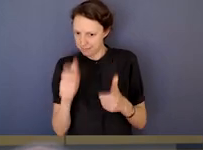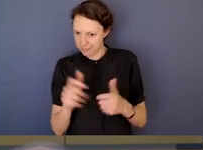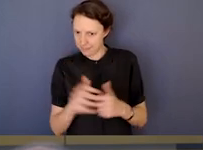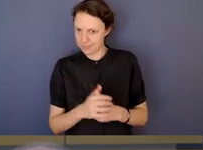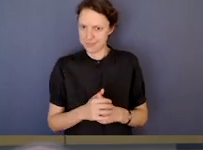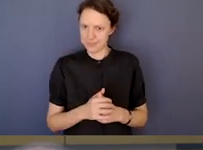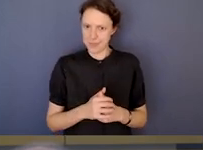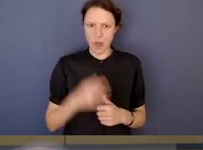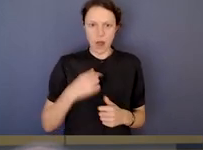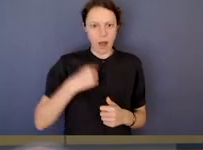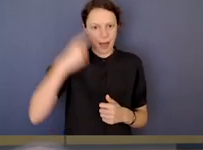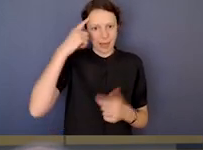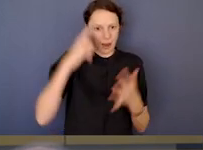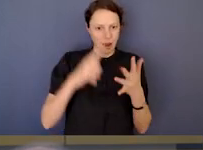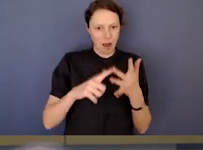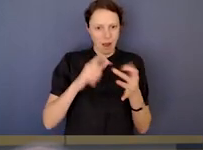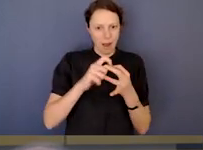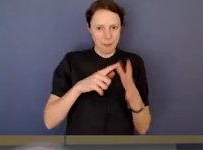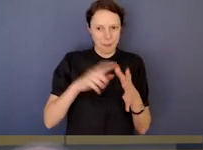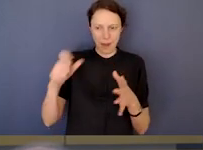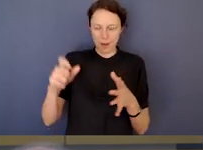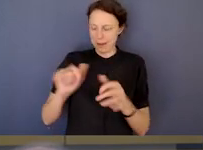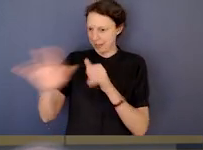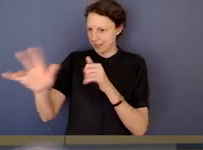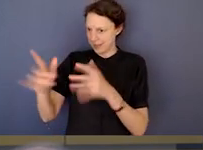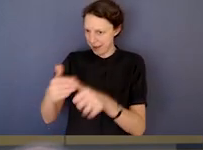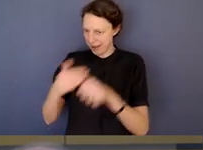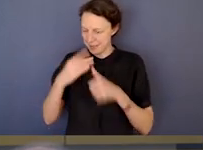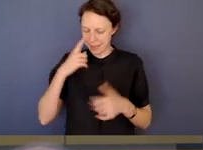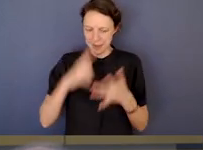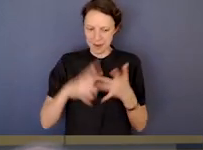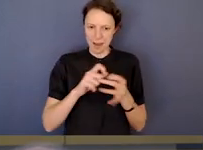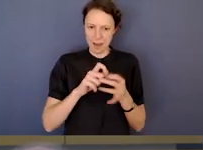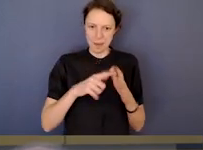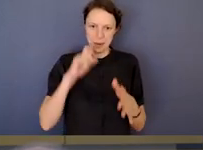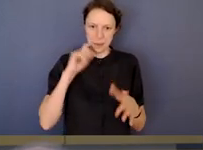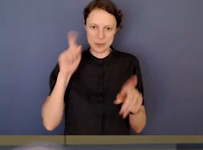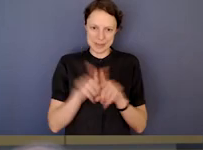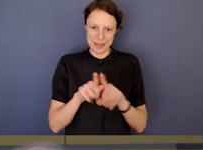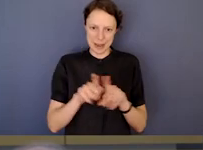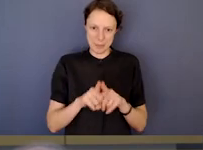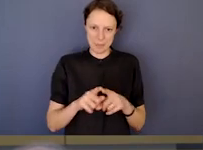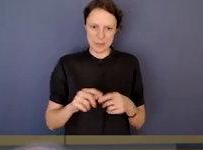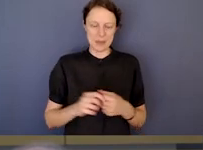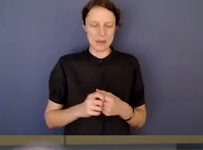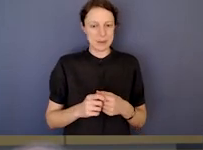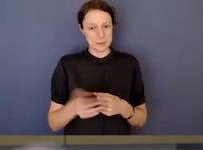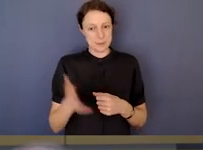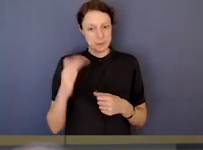Excellent answer. I think you'll get seconded on that by IBAC, Stephen. If we've limited to one thing,